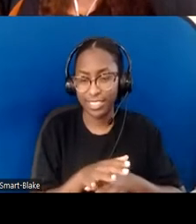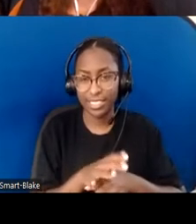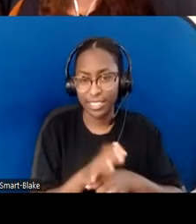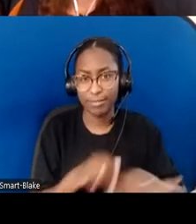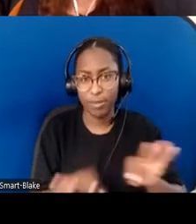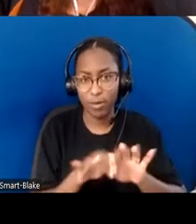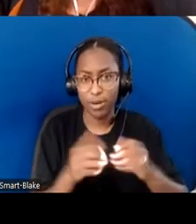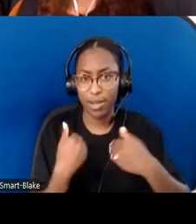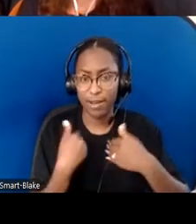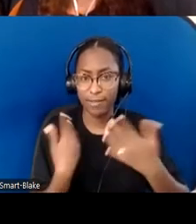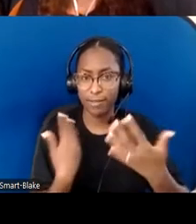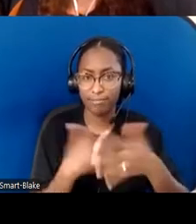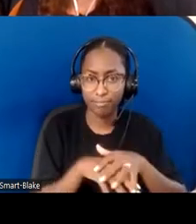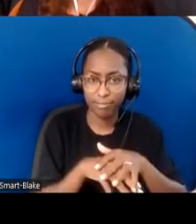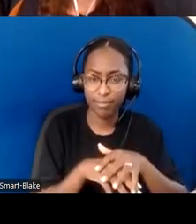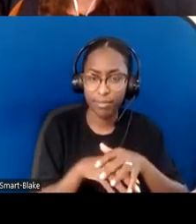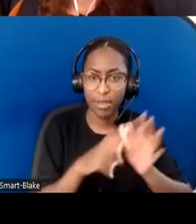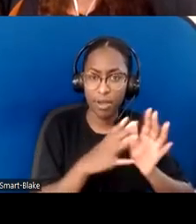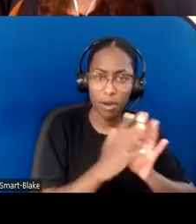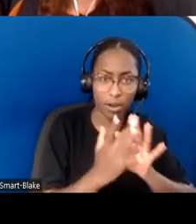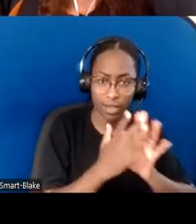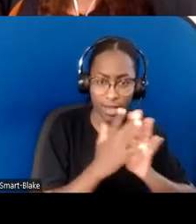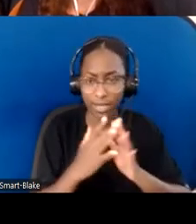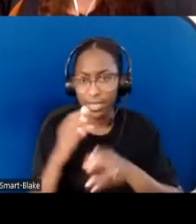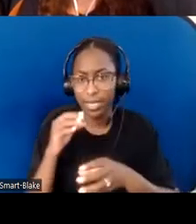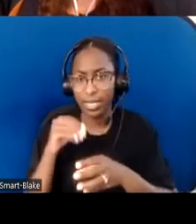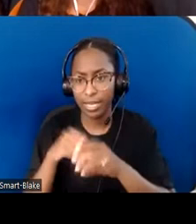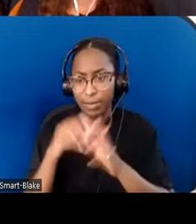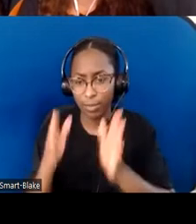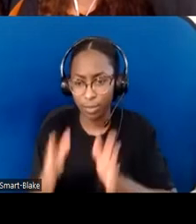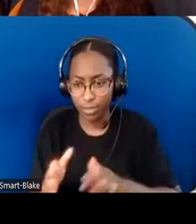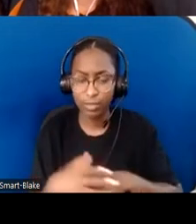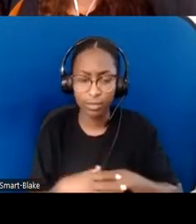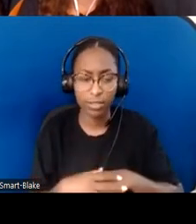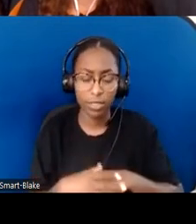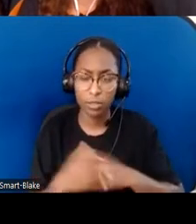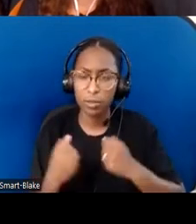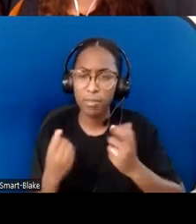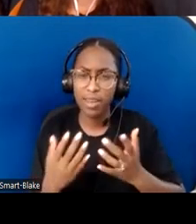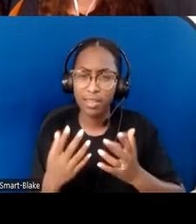A lot of the things that we're talking about, I have additional handouts. There's one on hybrid worship